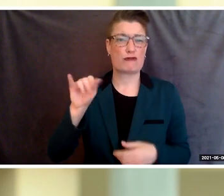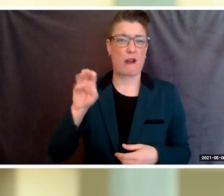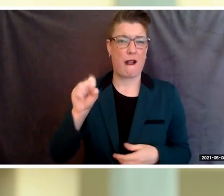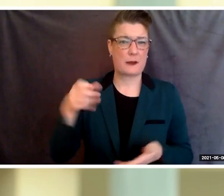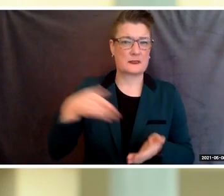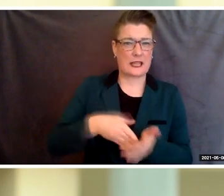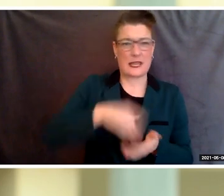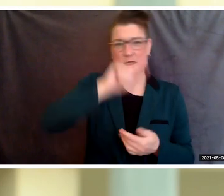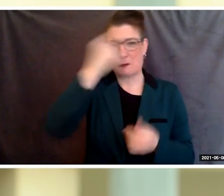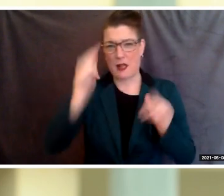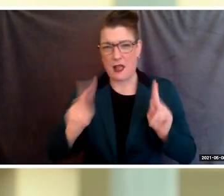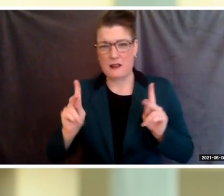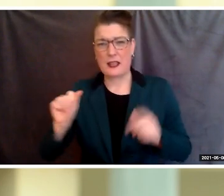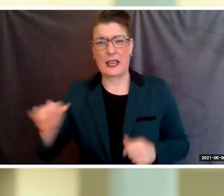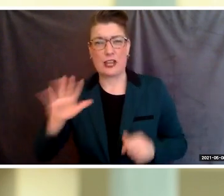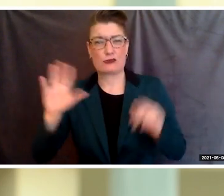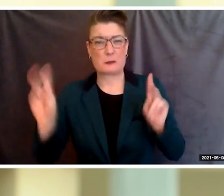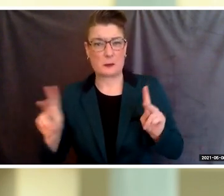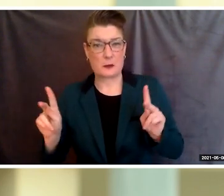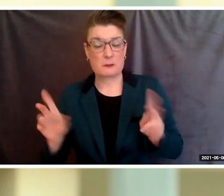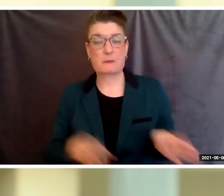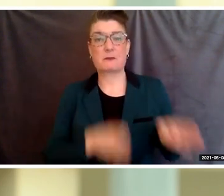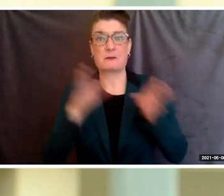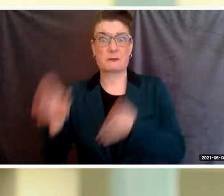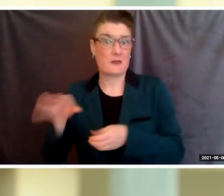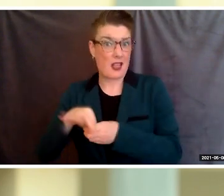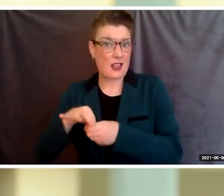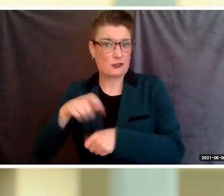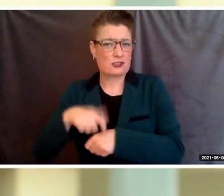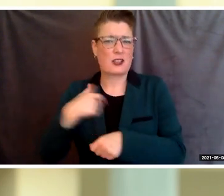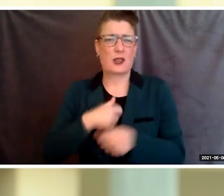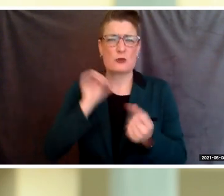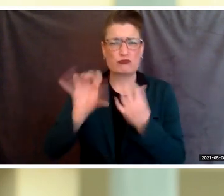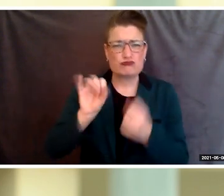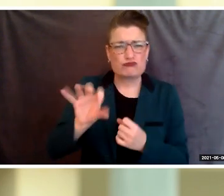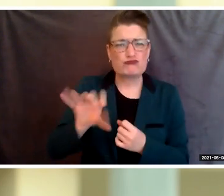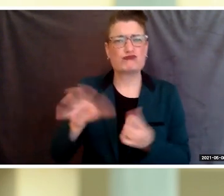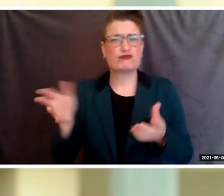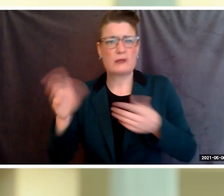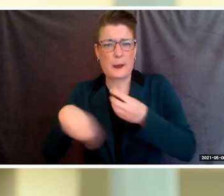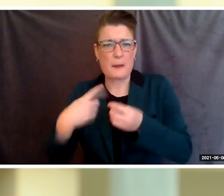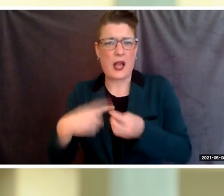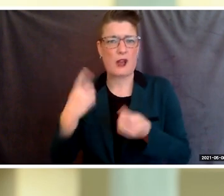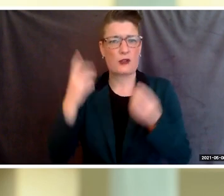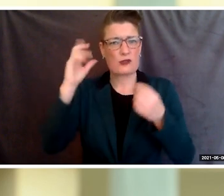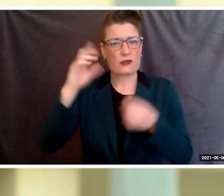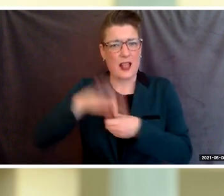and resources that revitalize student engagement in civics at BCC. In the past three months,